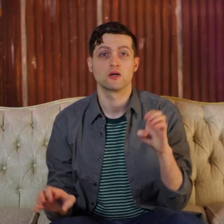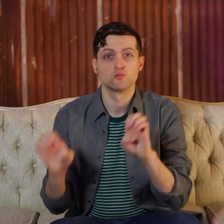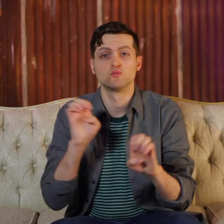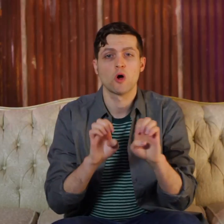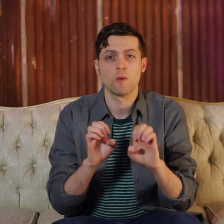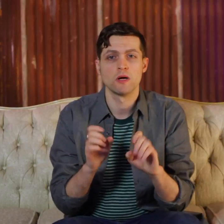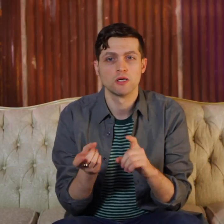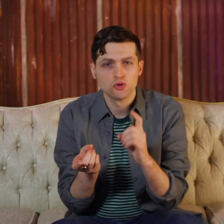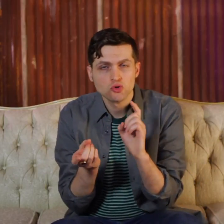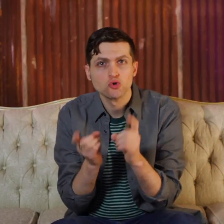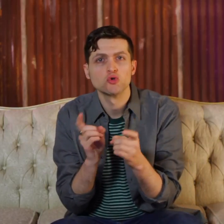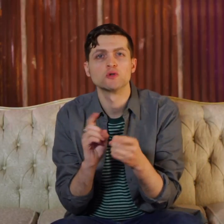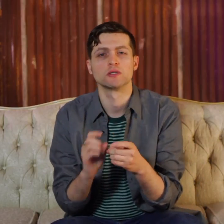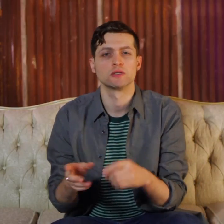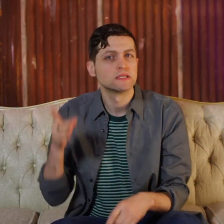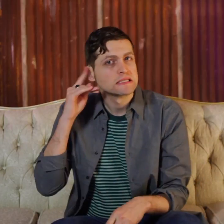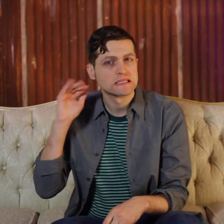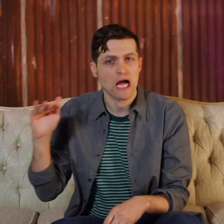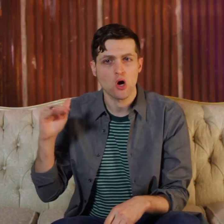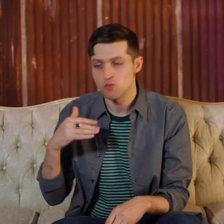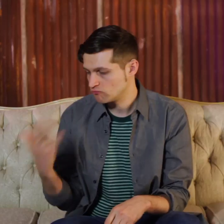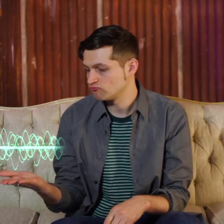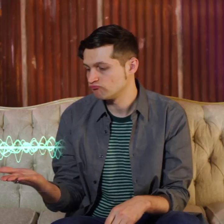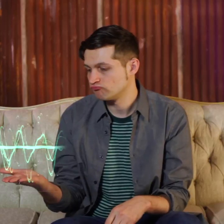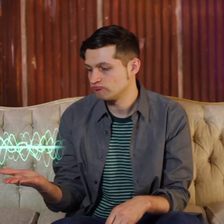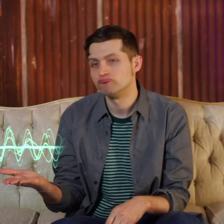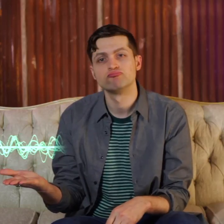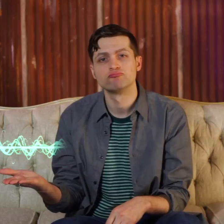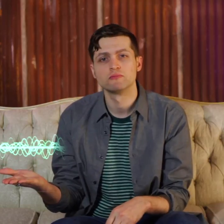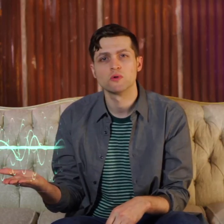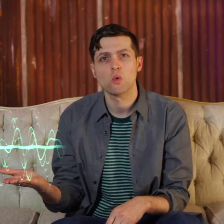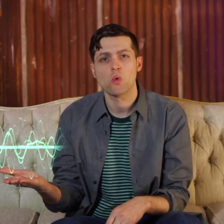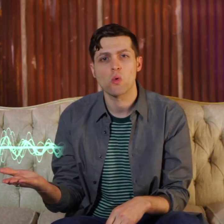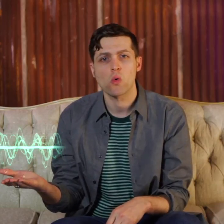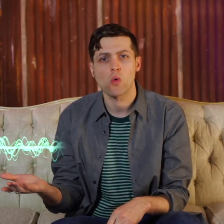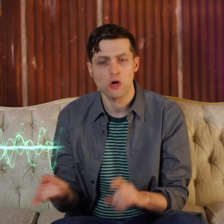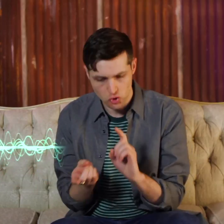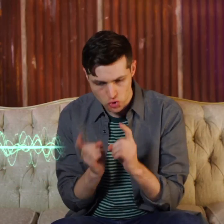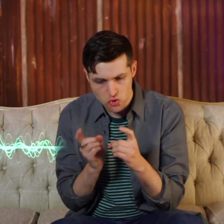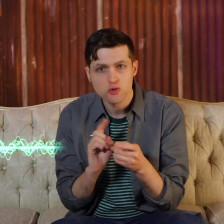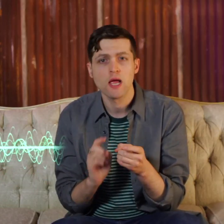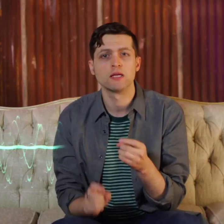I have experimented with changing sound... into...